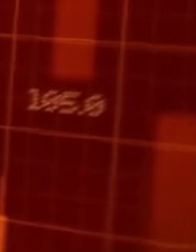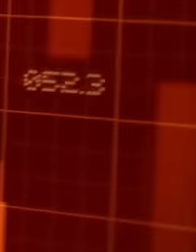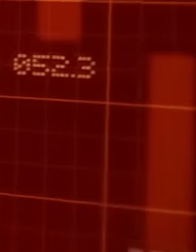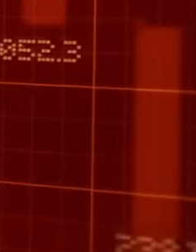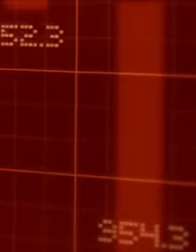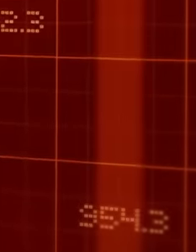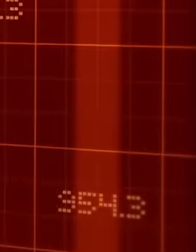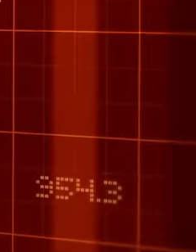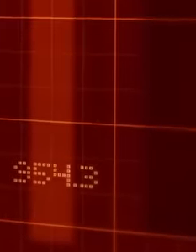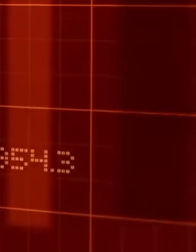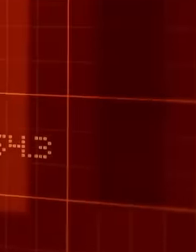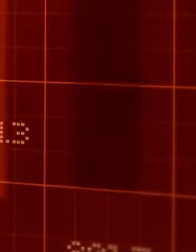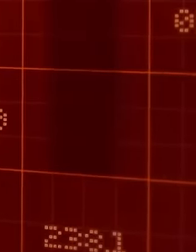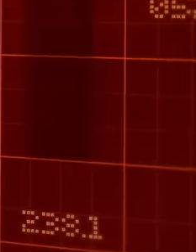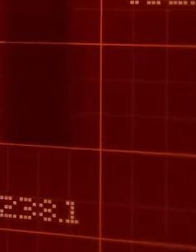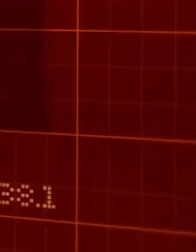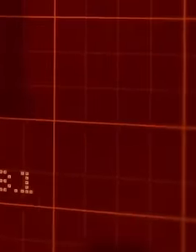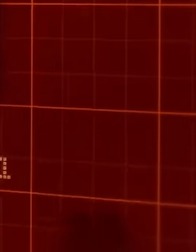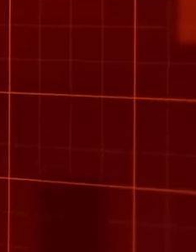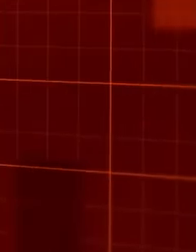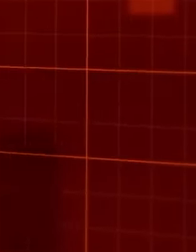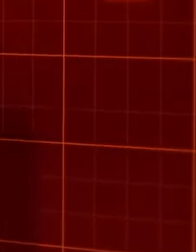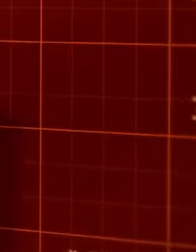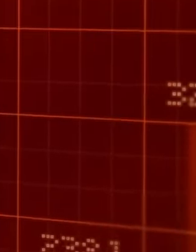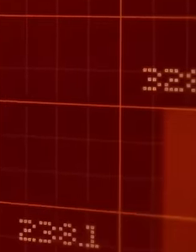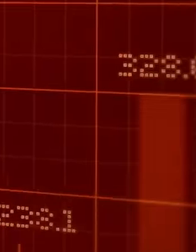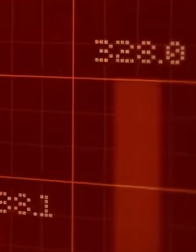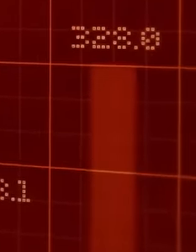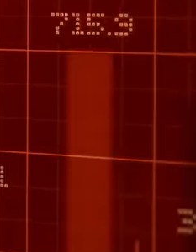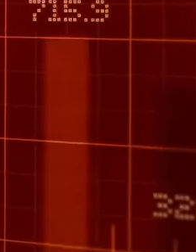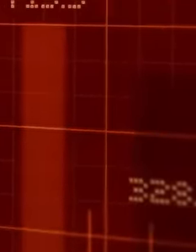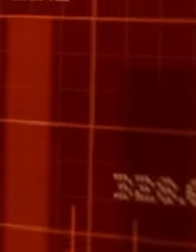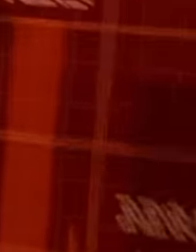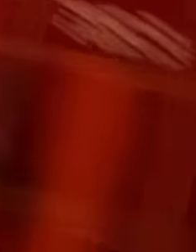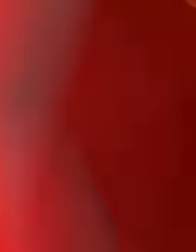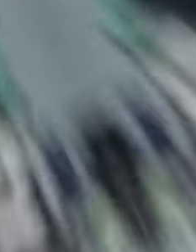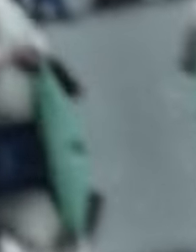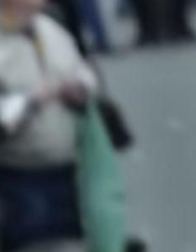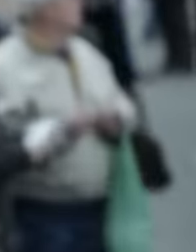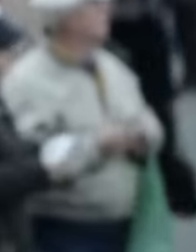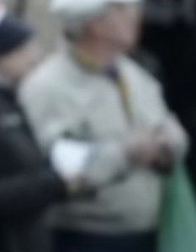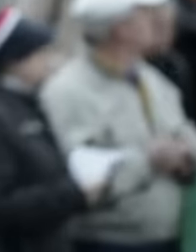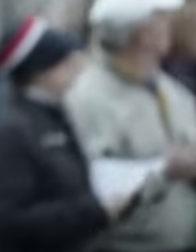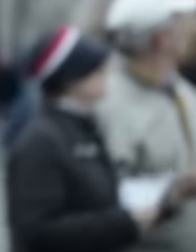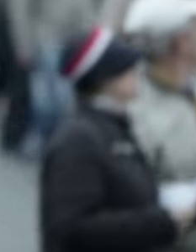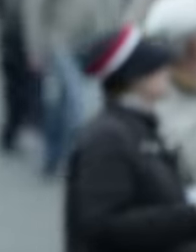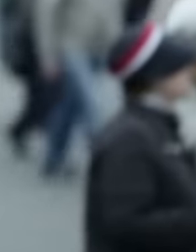declined drastically in recent years in Mexico since it has currently been seen that